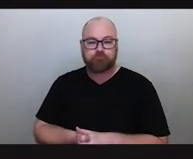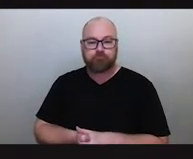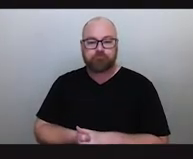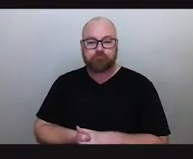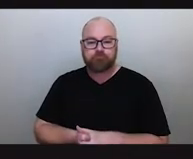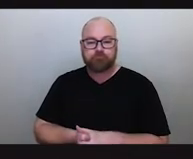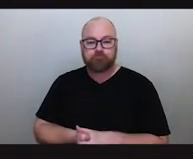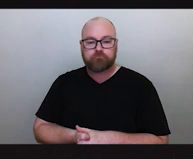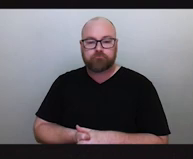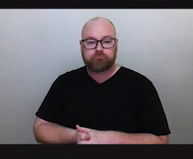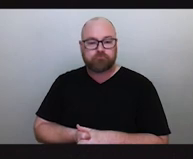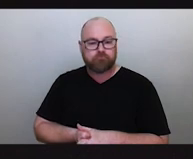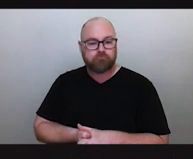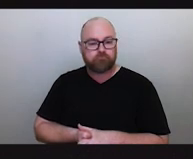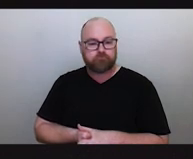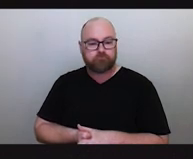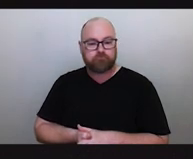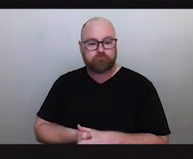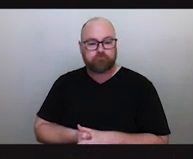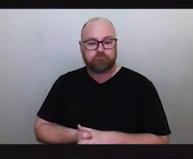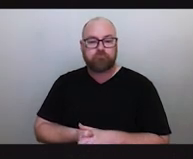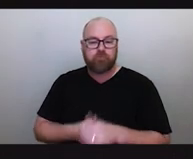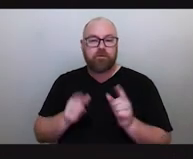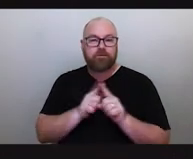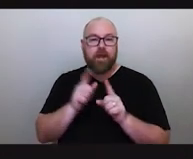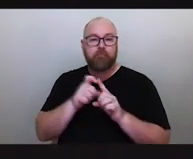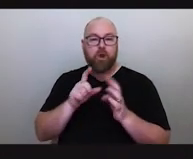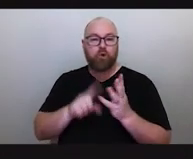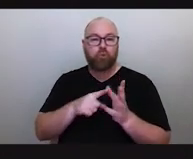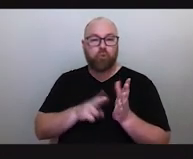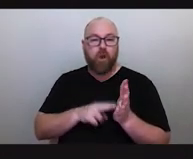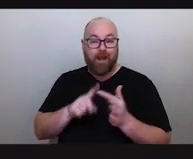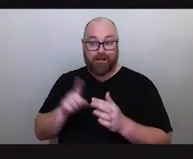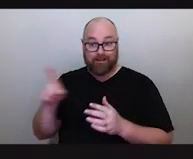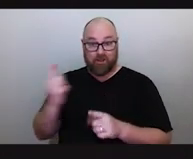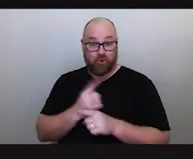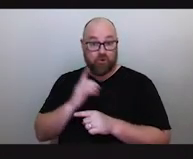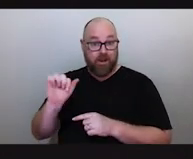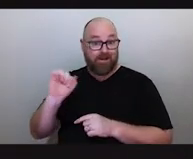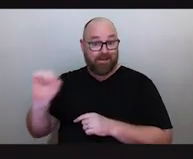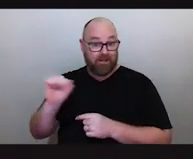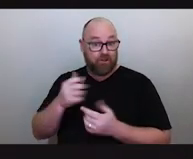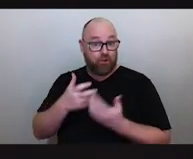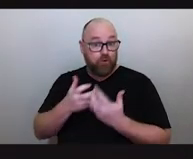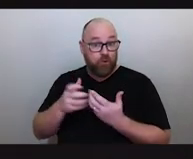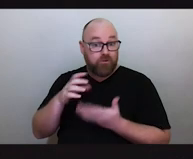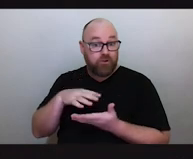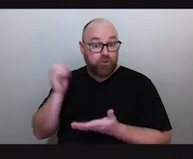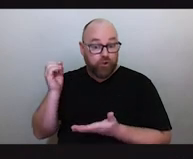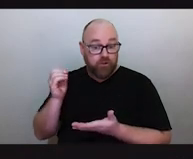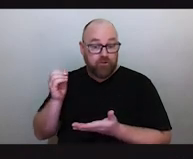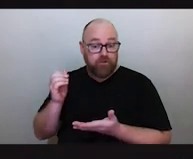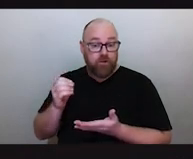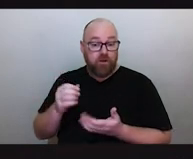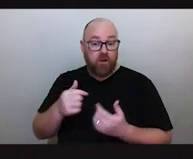but just on what Duane was talking about, his undergrad students, the children I teach in early childhood,